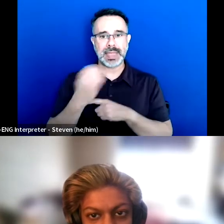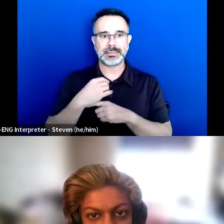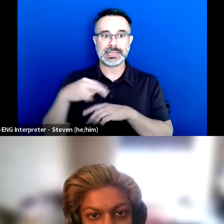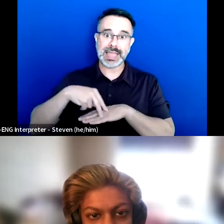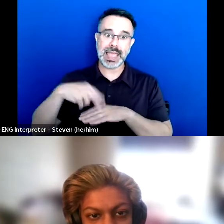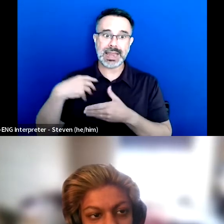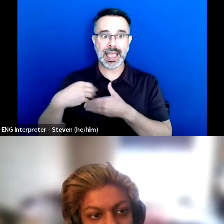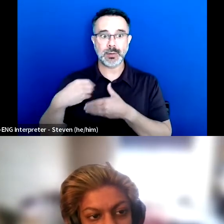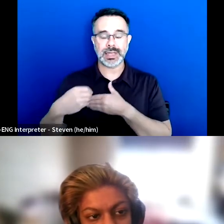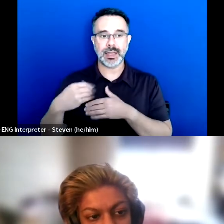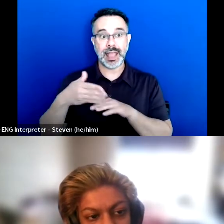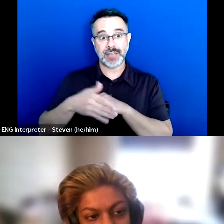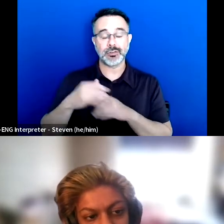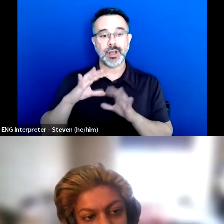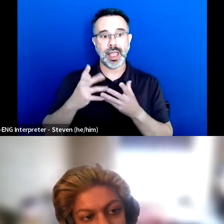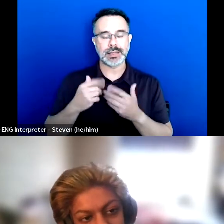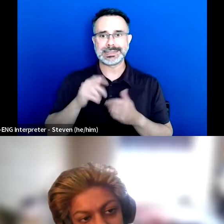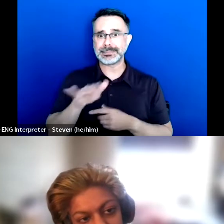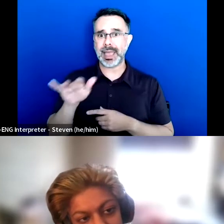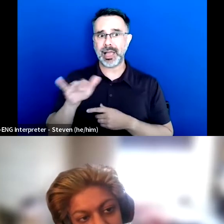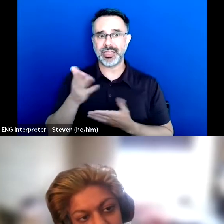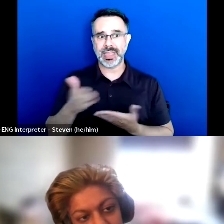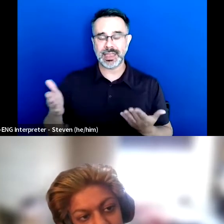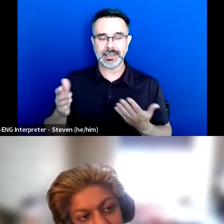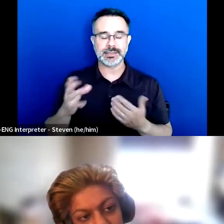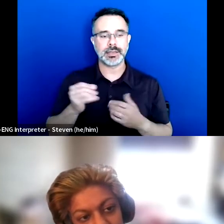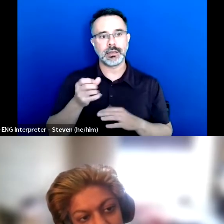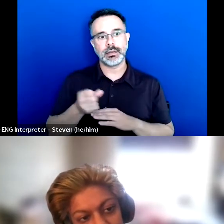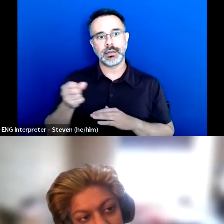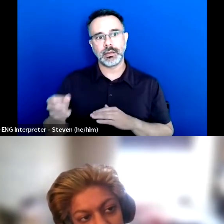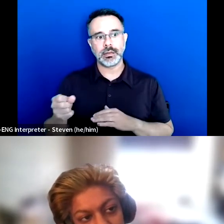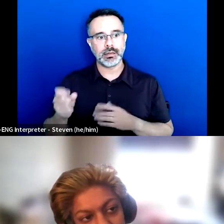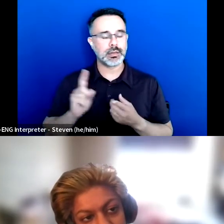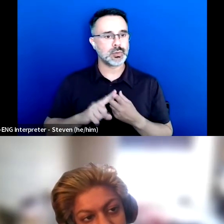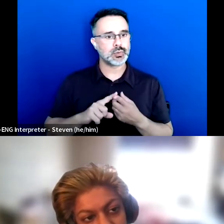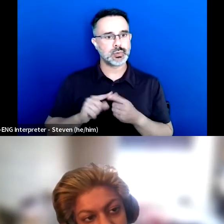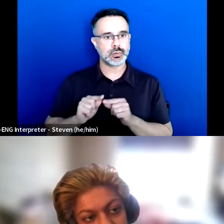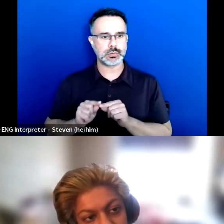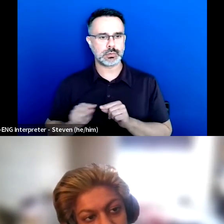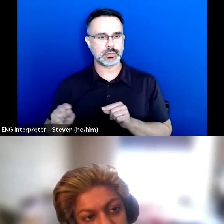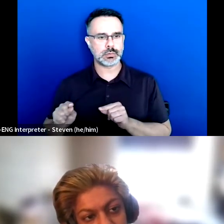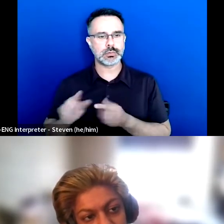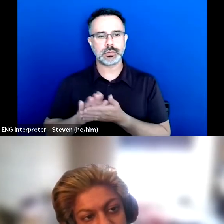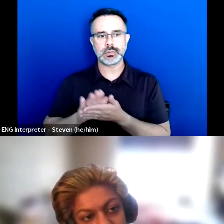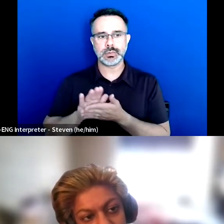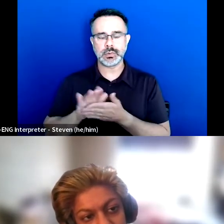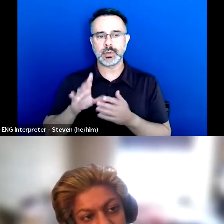but they would refuse to come and get me. They would kind of do things like make me stand up in front of class and spell things.